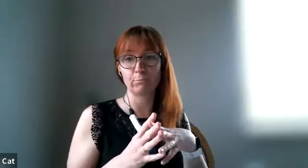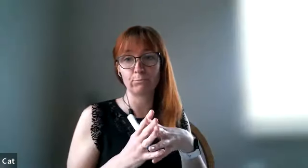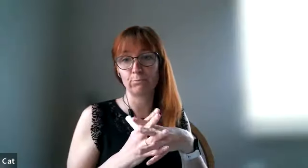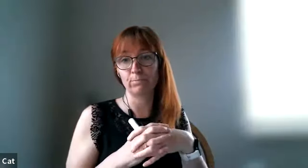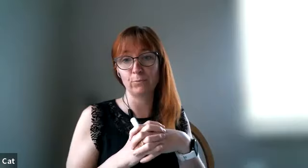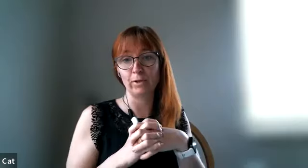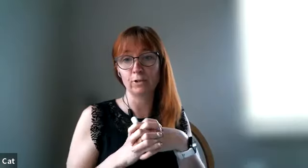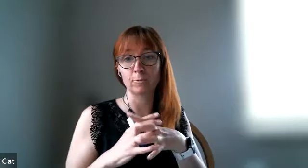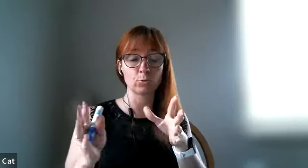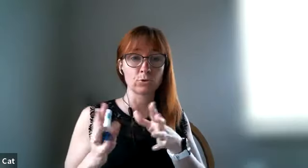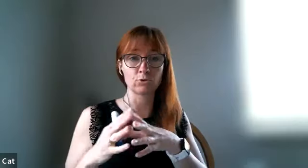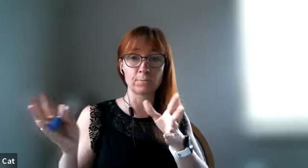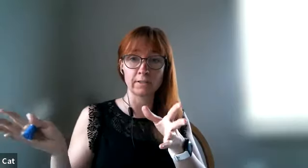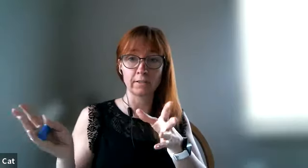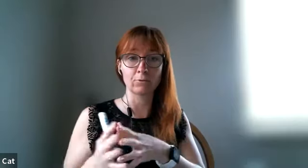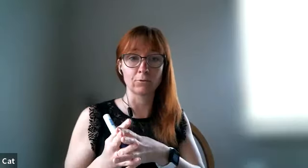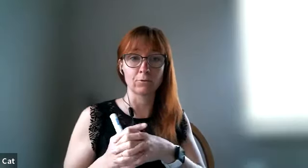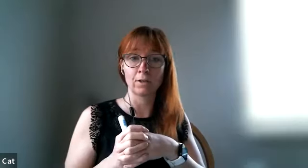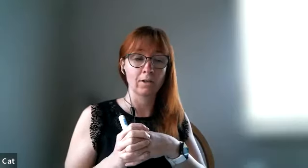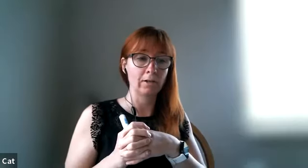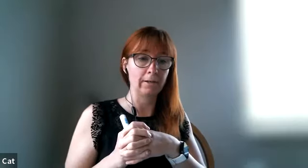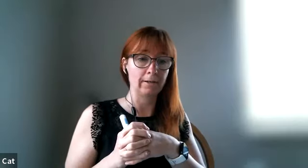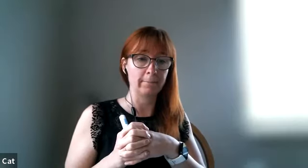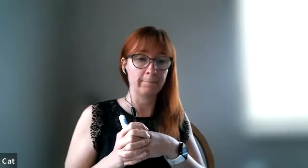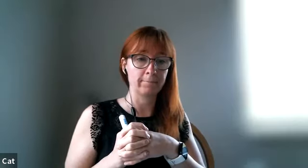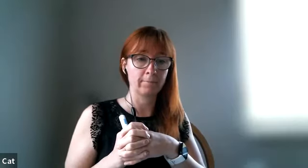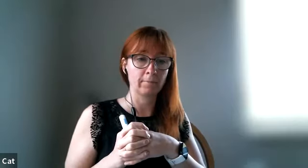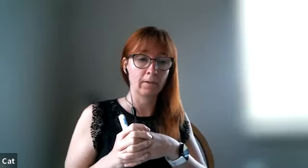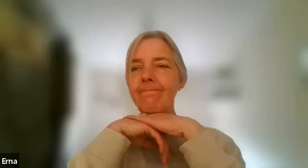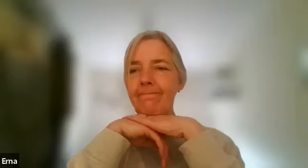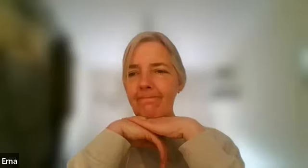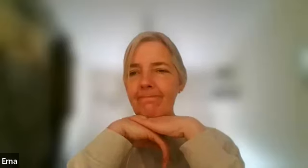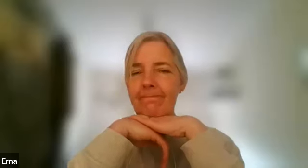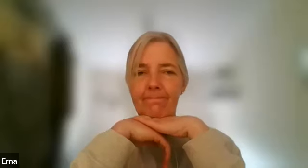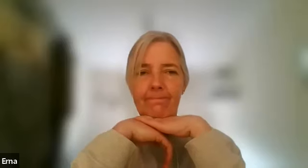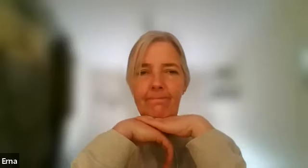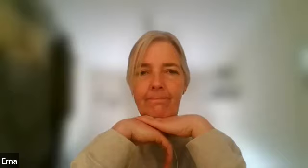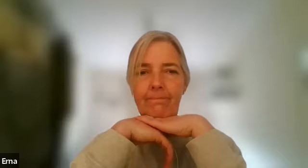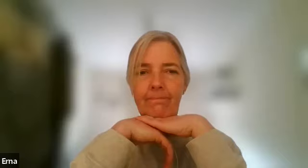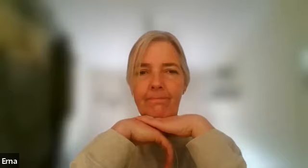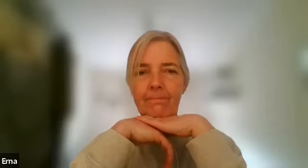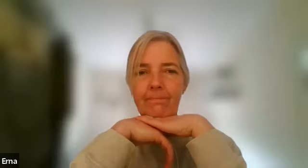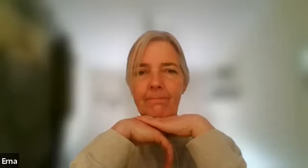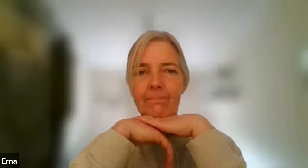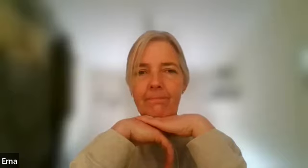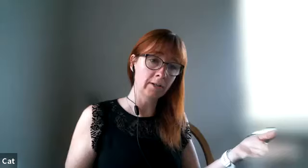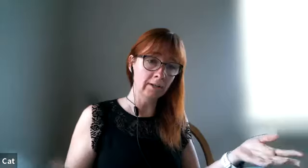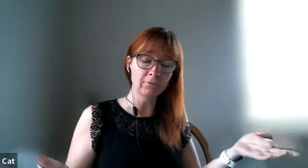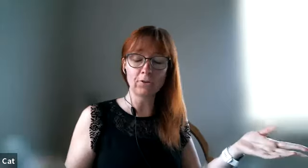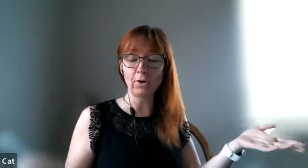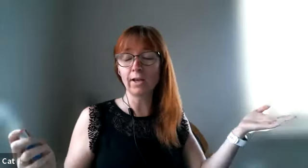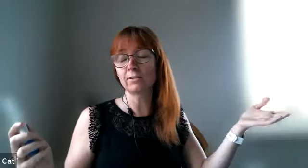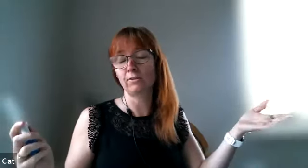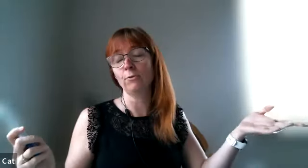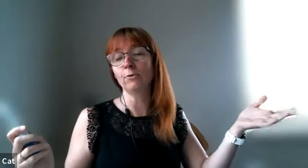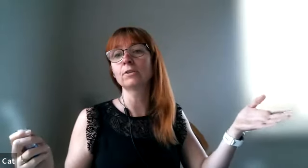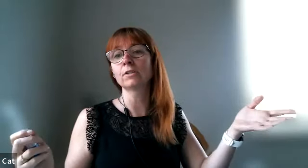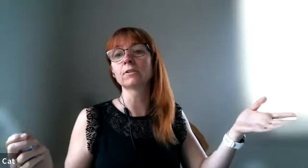yeah where couples were to split or um i've been telling my husband every day for the last 30 years